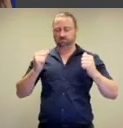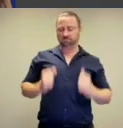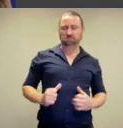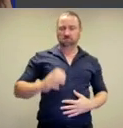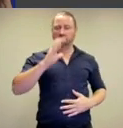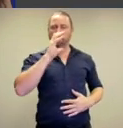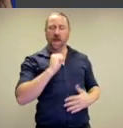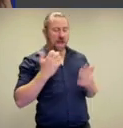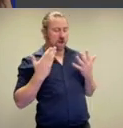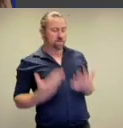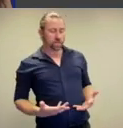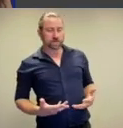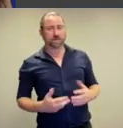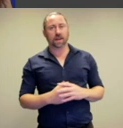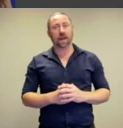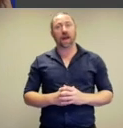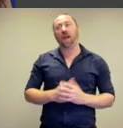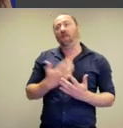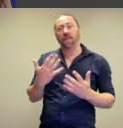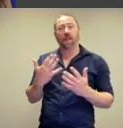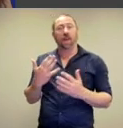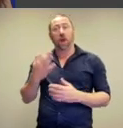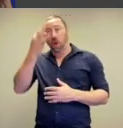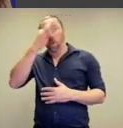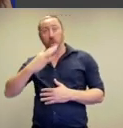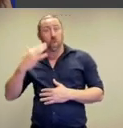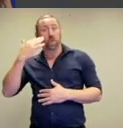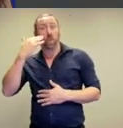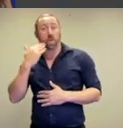heroic male body versus these depictions